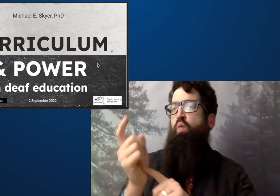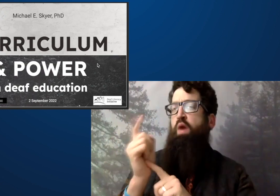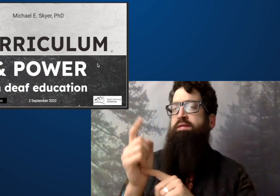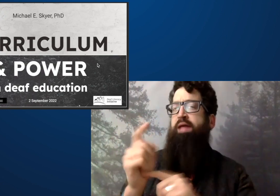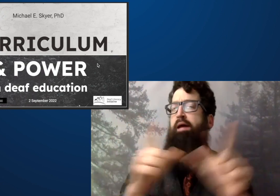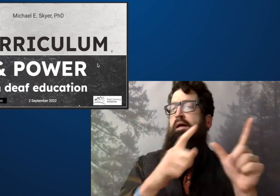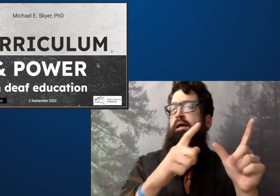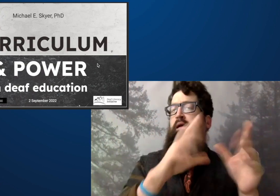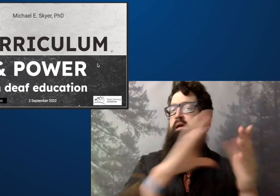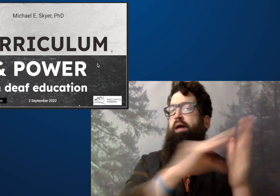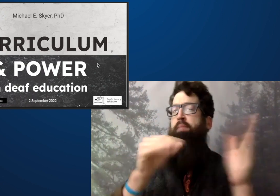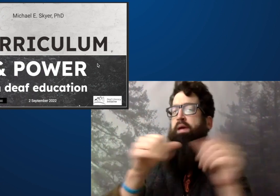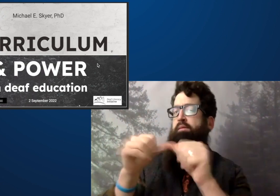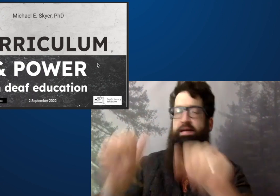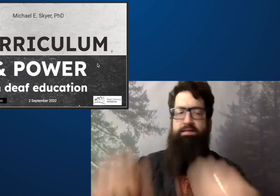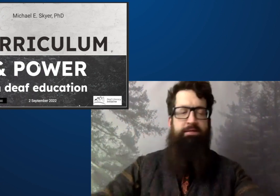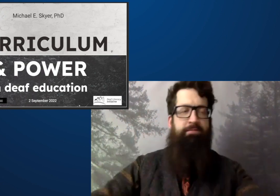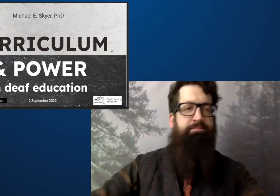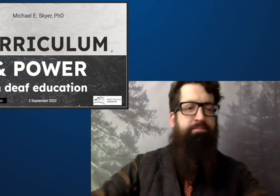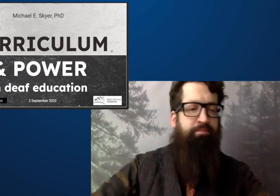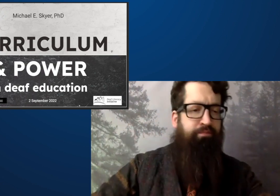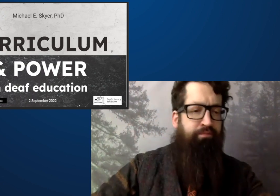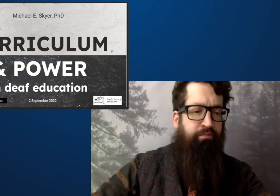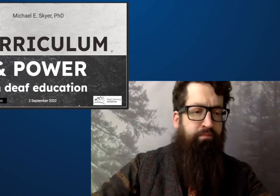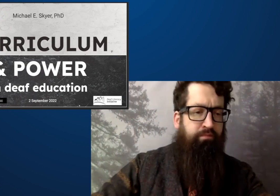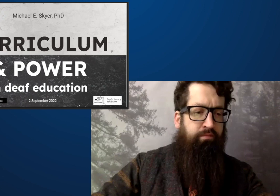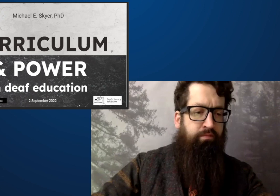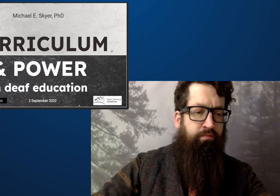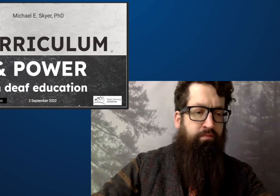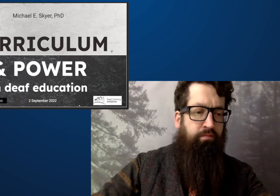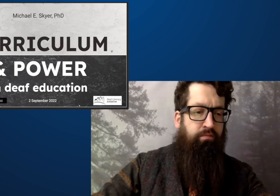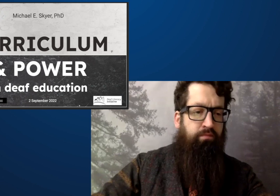You can save it and copy it as you like. Let me just copy and paste that.